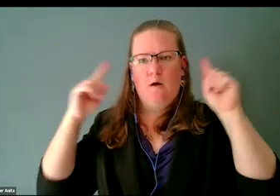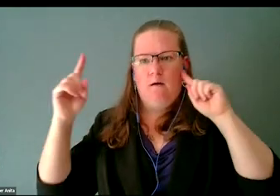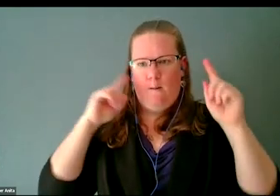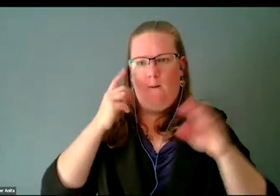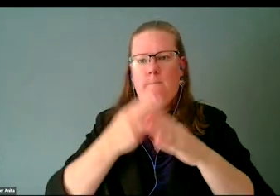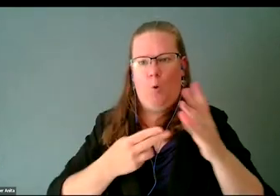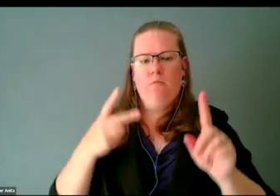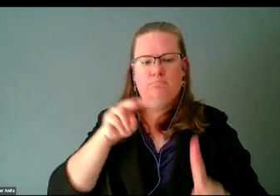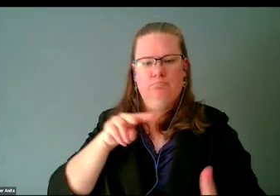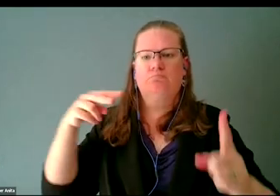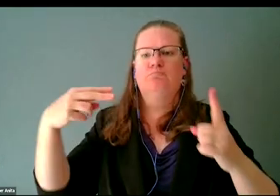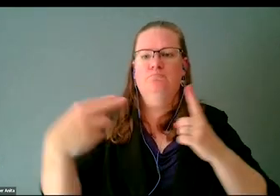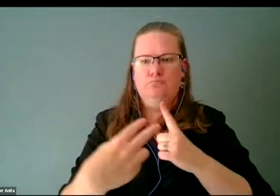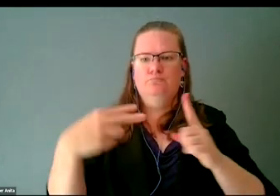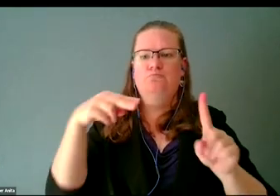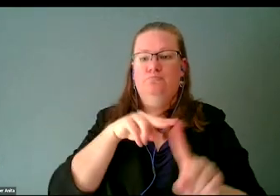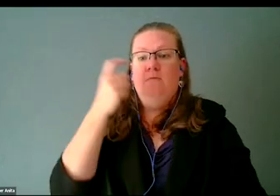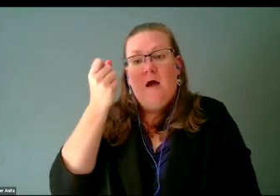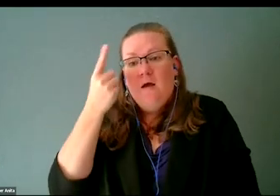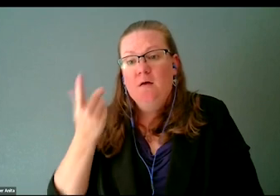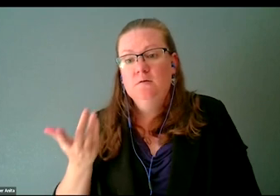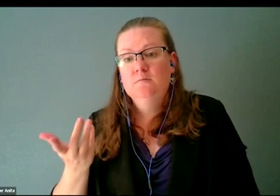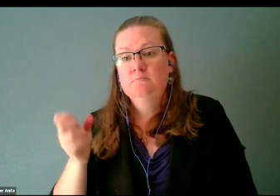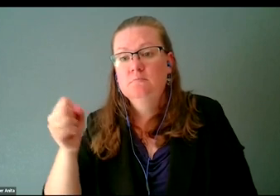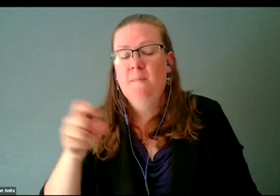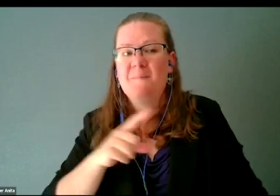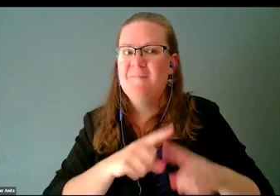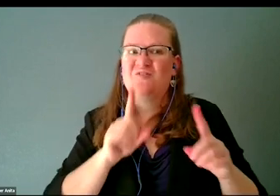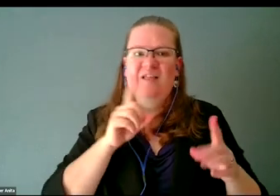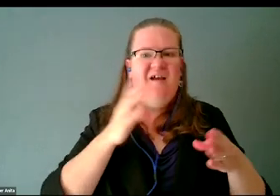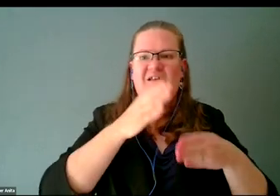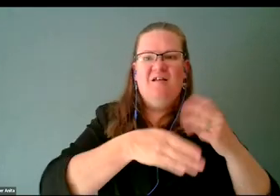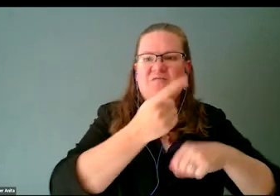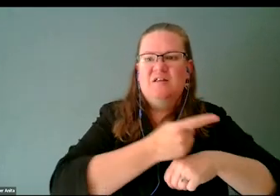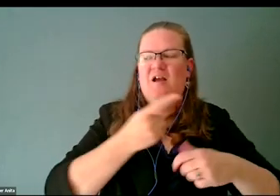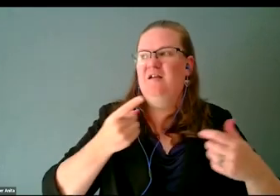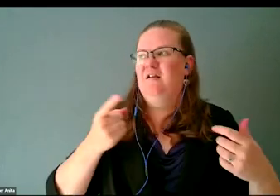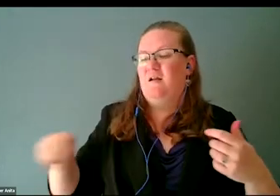but at the end of the day, folks with disabilities are so used to making our own stuff.